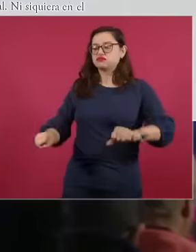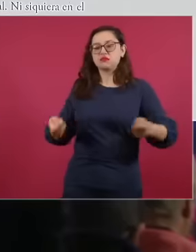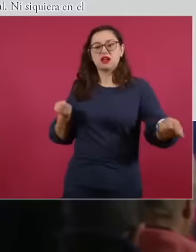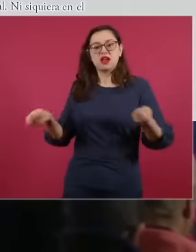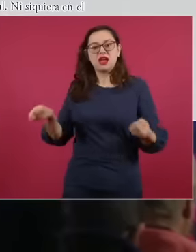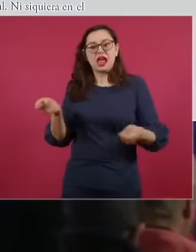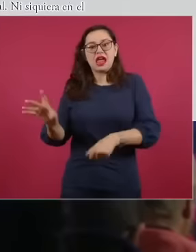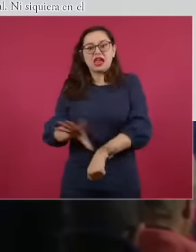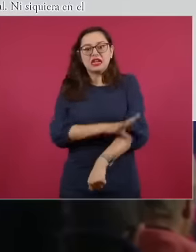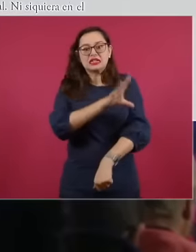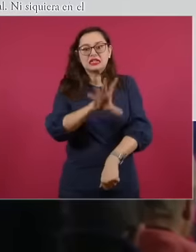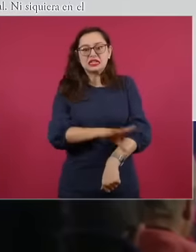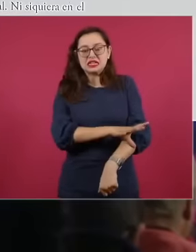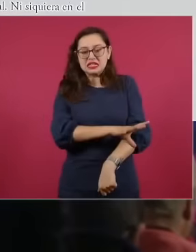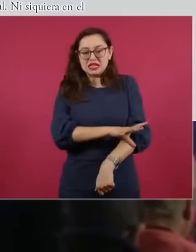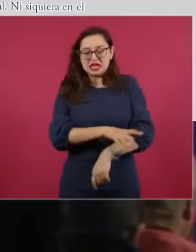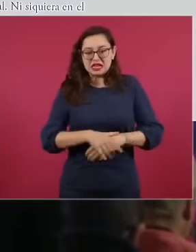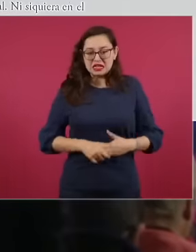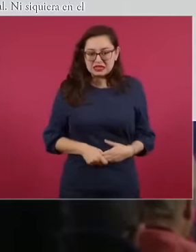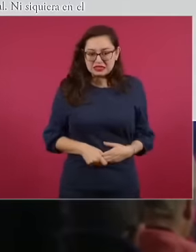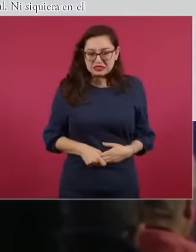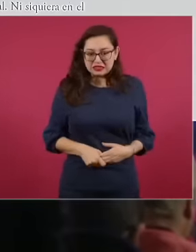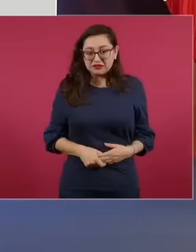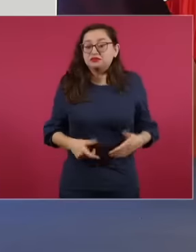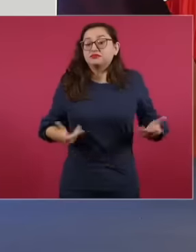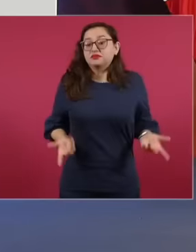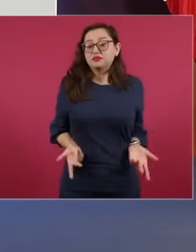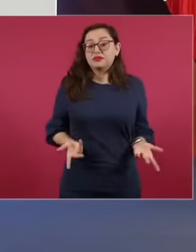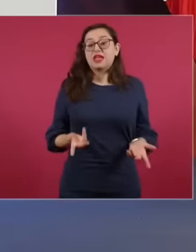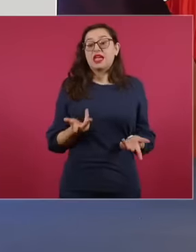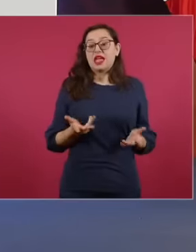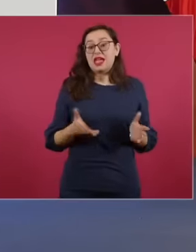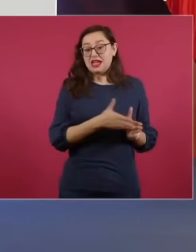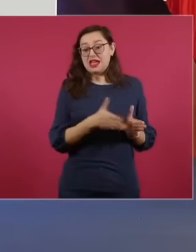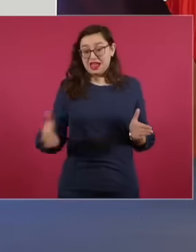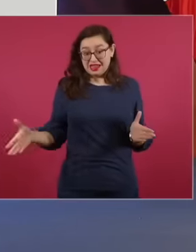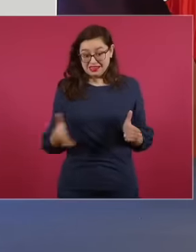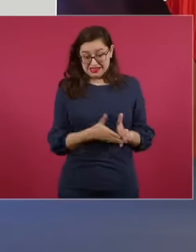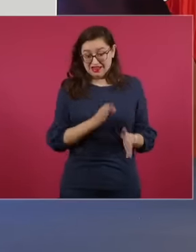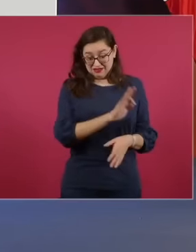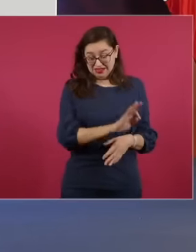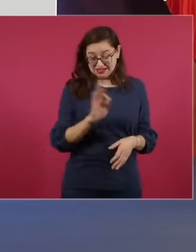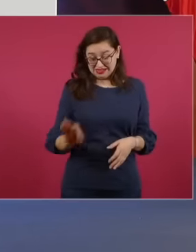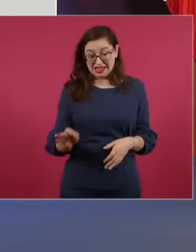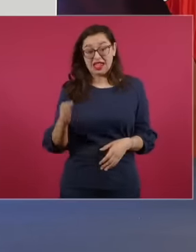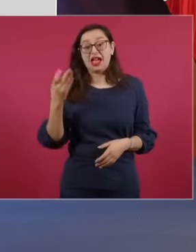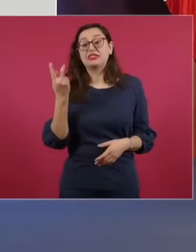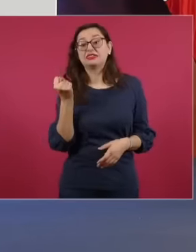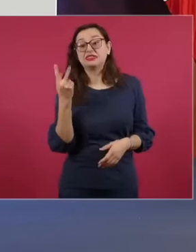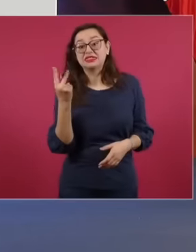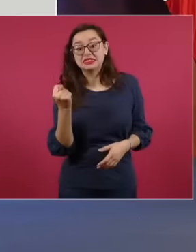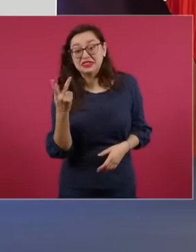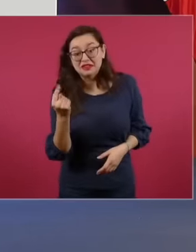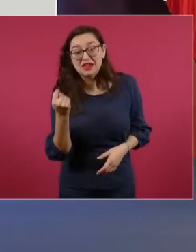campaign.